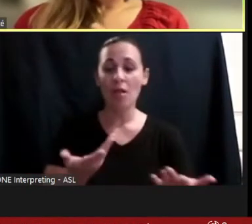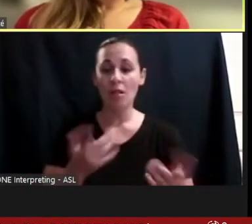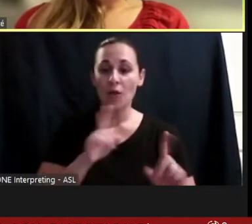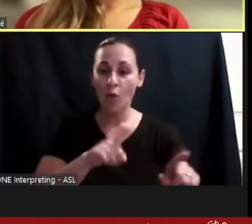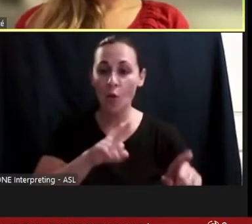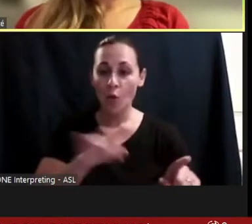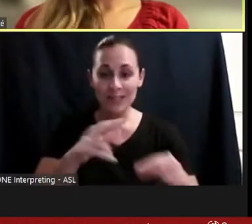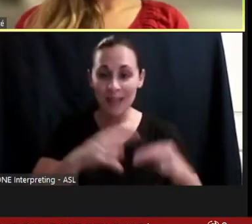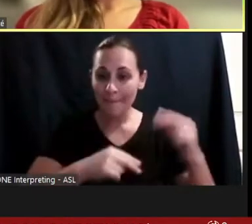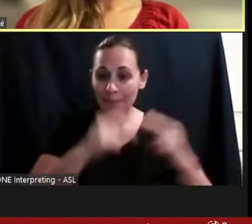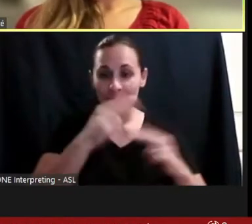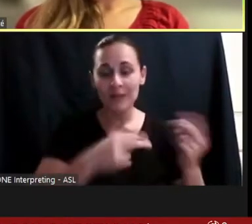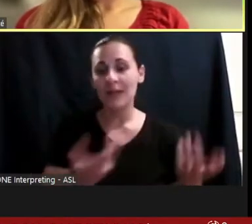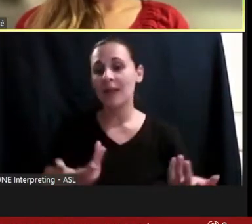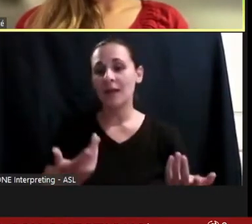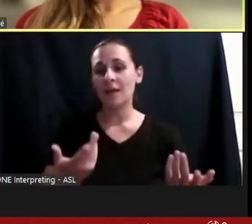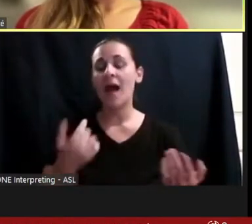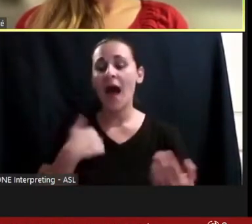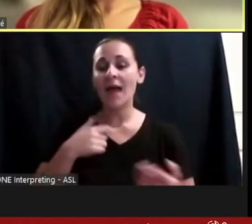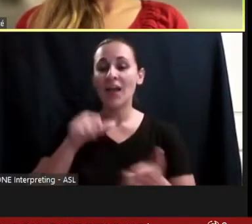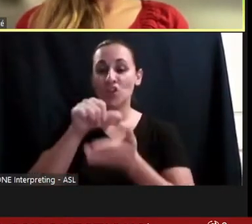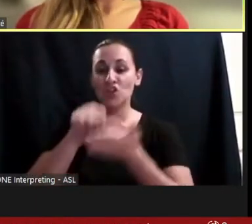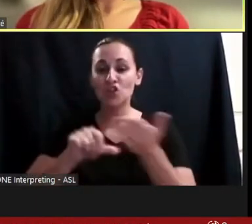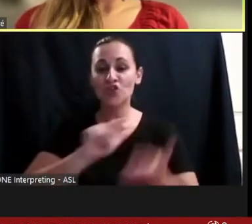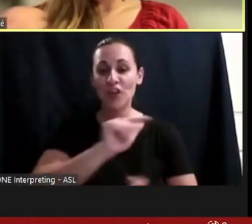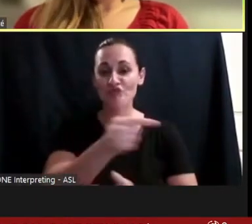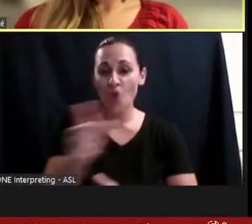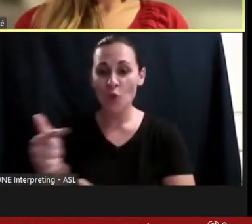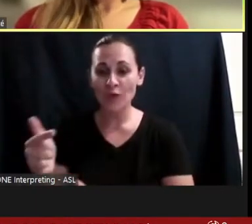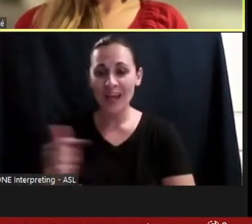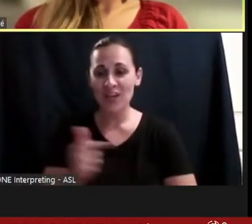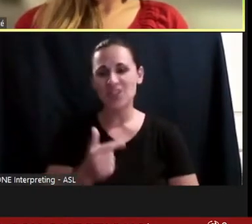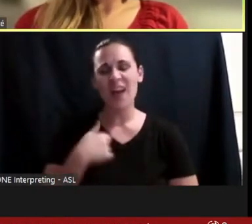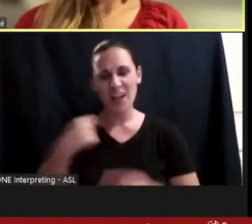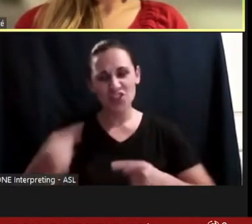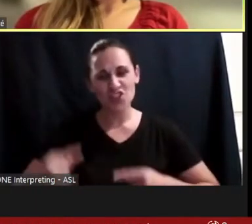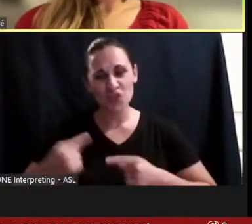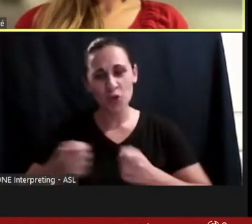my surgery rotation, and I don't think people fully understand until I pointed out to them,